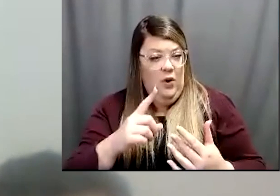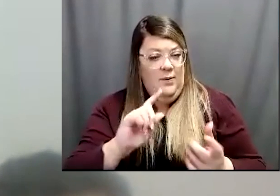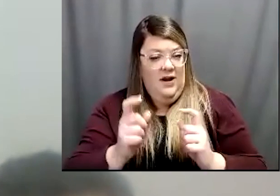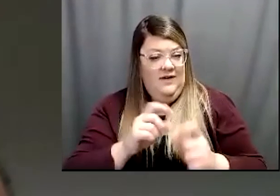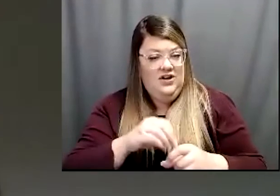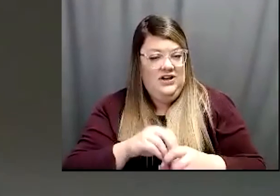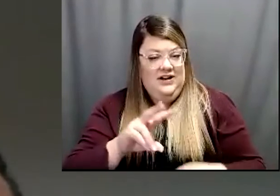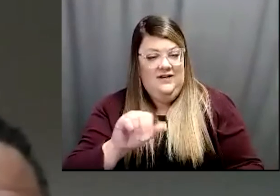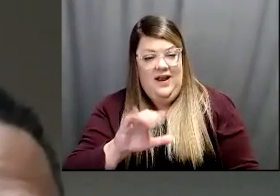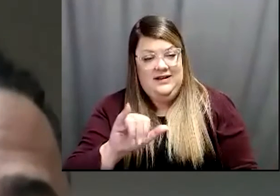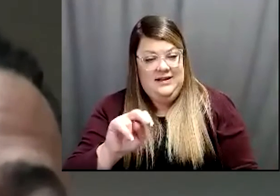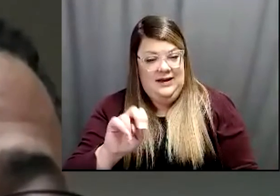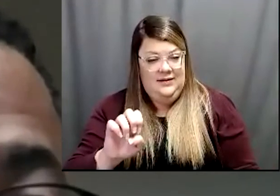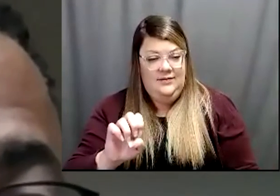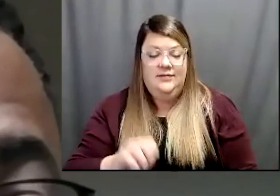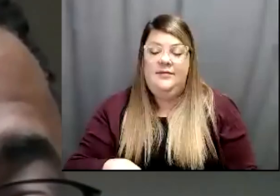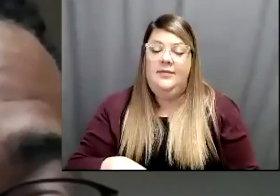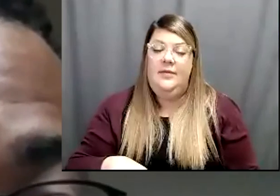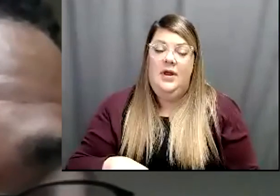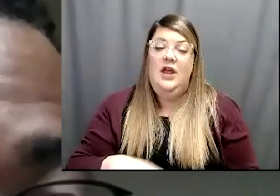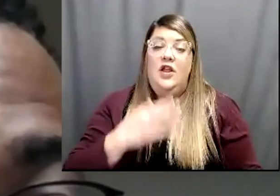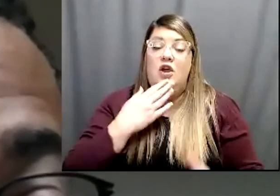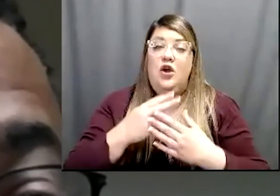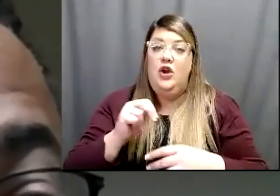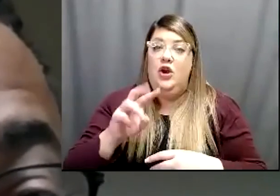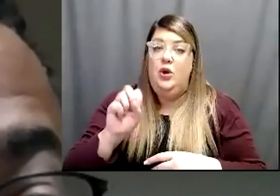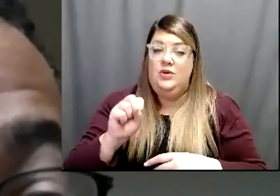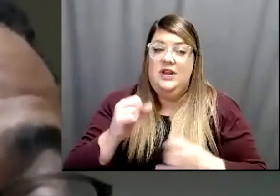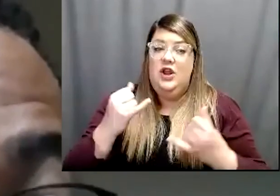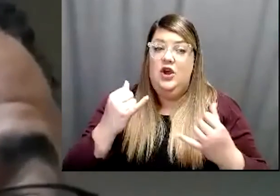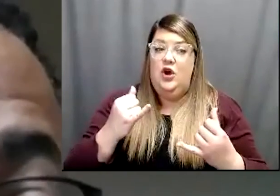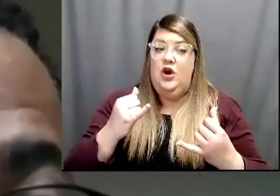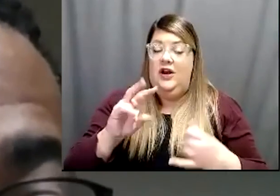Yeah! So we the good news is that you know the current vaccines that we have they are protected.